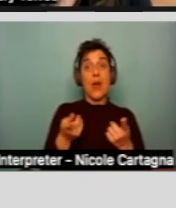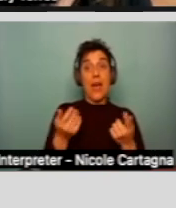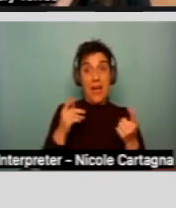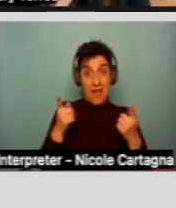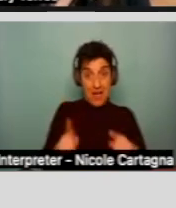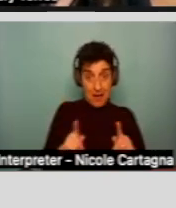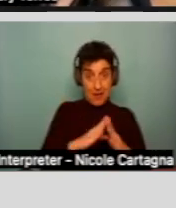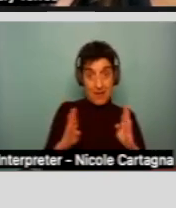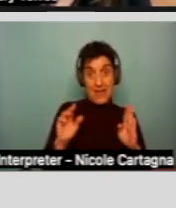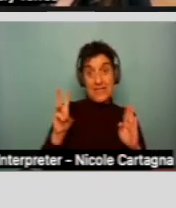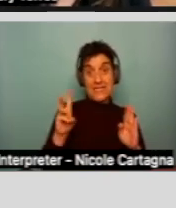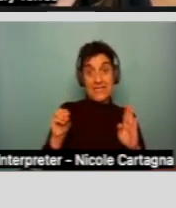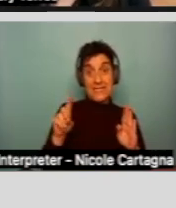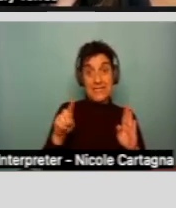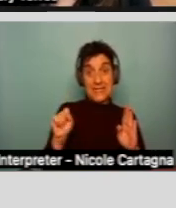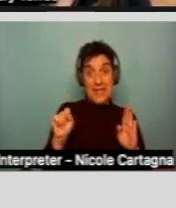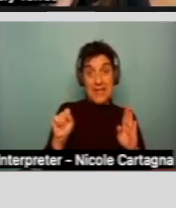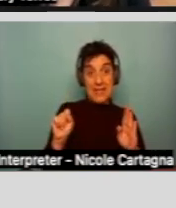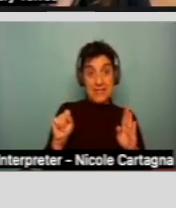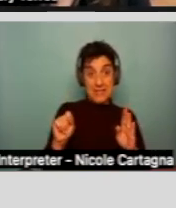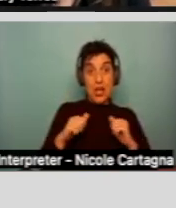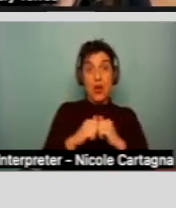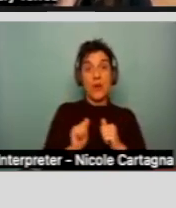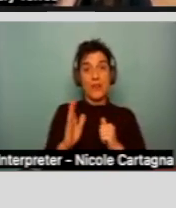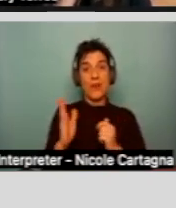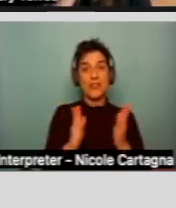And that meeting is held with your service coordinator.